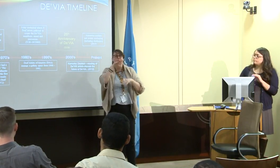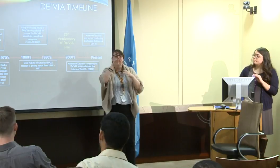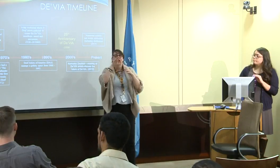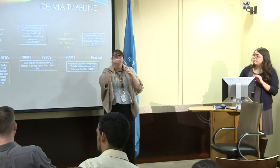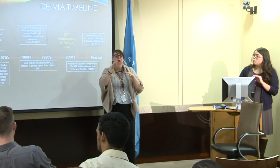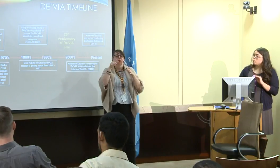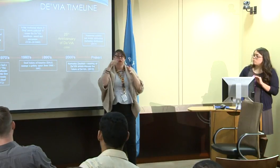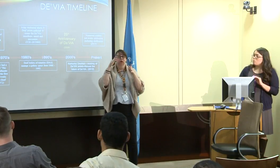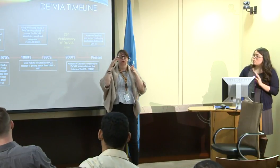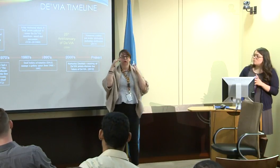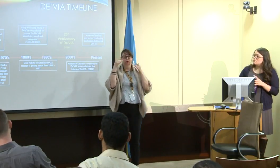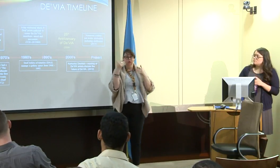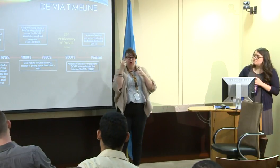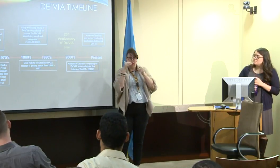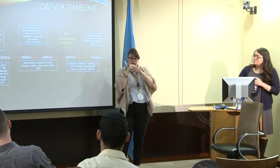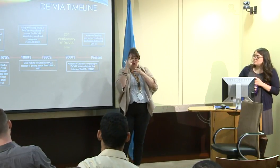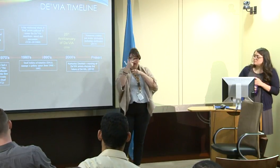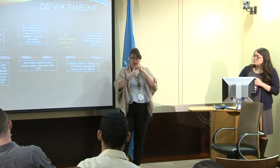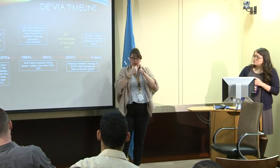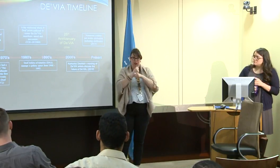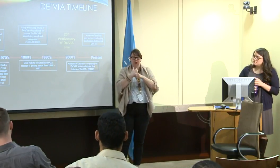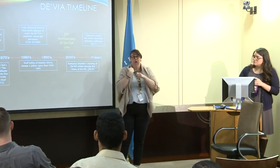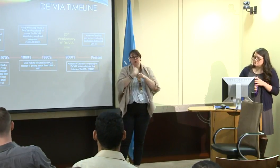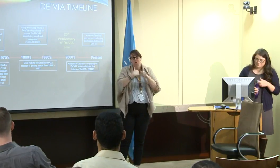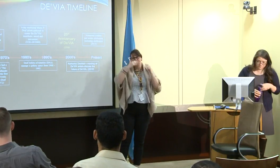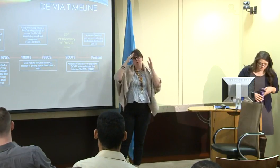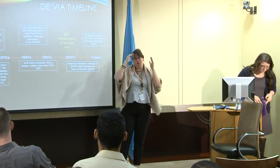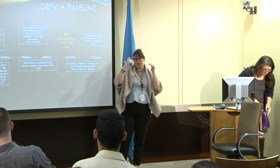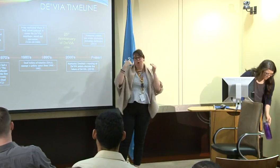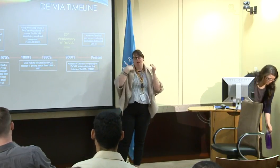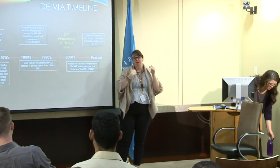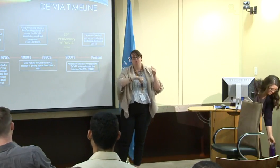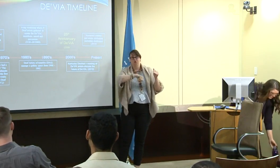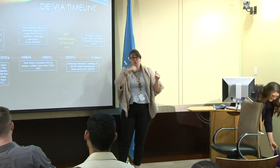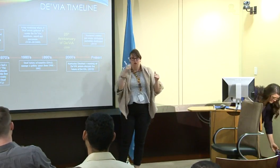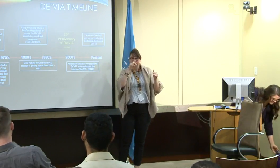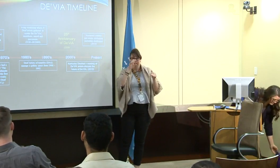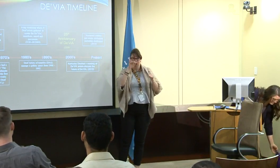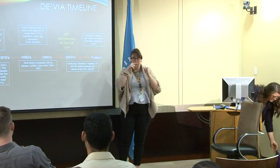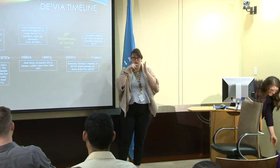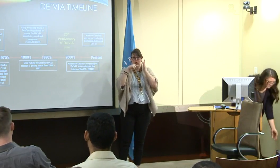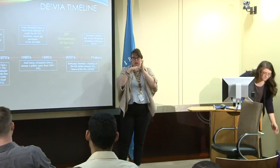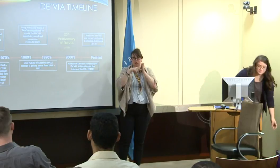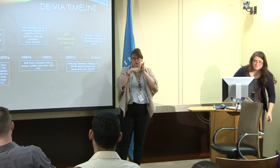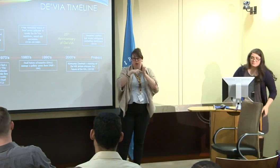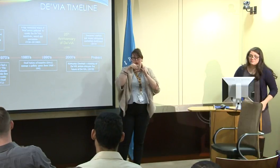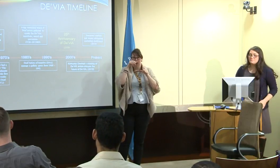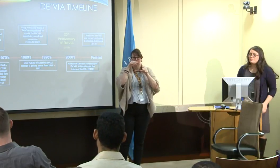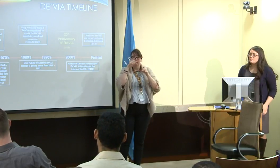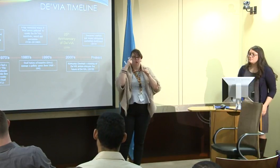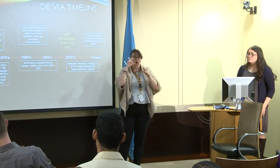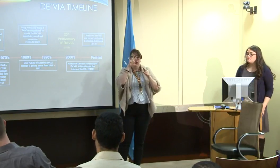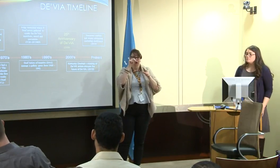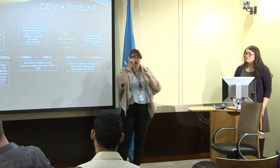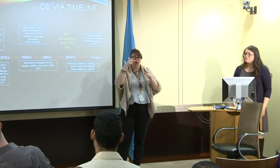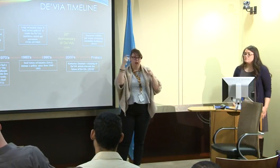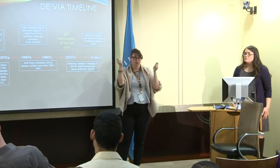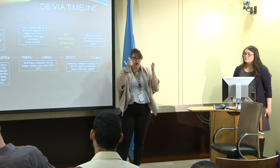I don't have exact dates and times in mind, but I went to a deaf De'VIA.